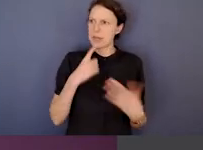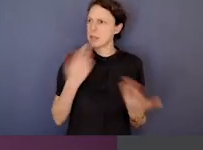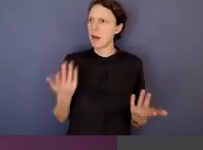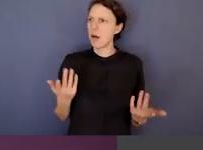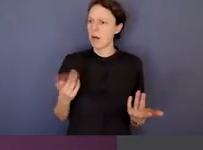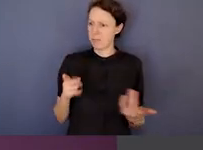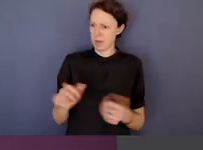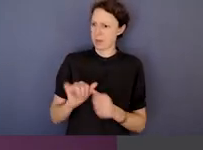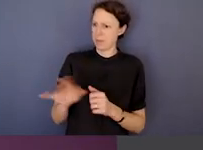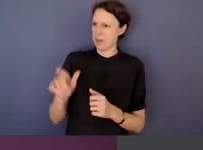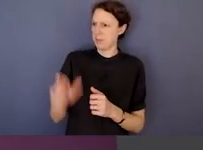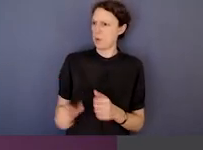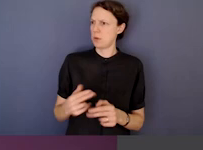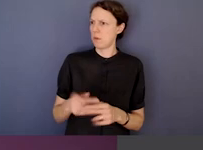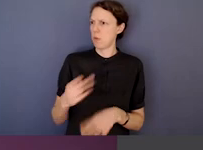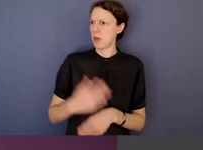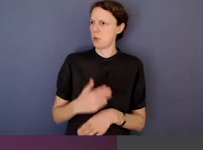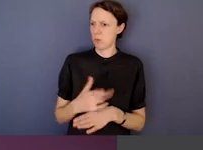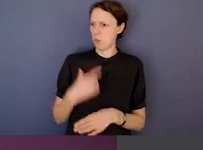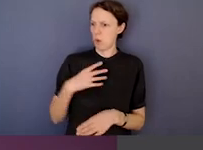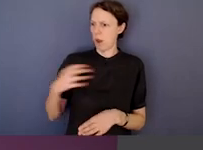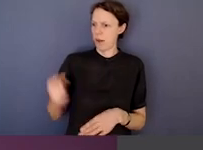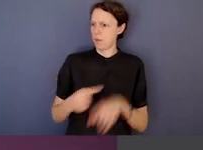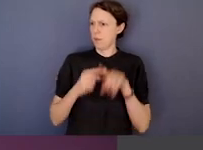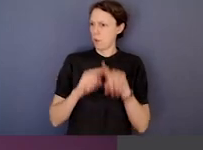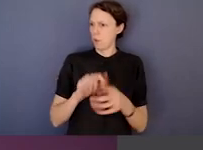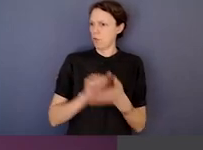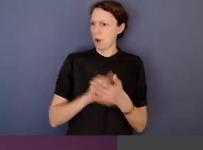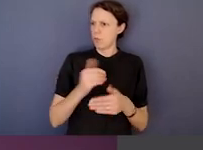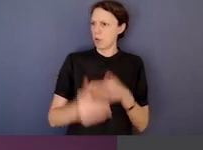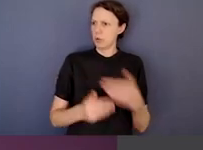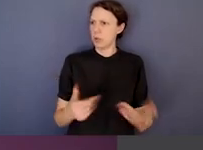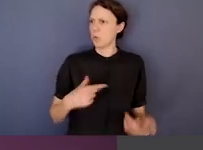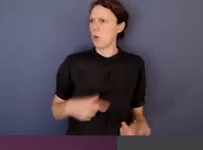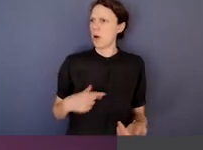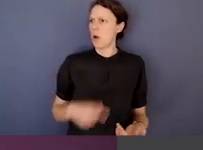So there's a lack of understanding of why these things matter,